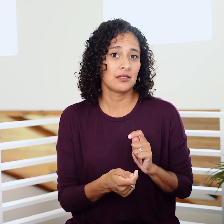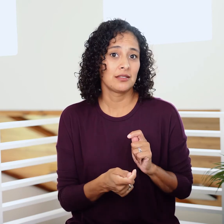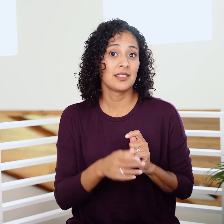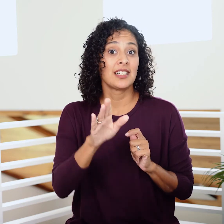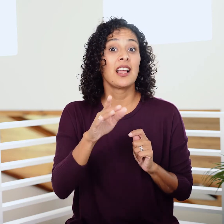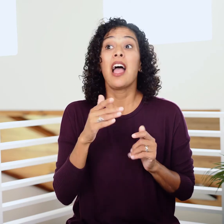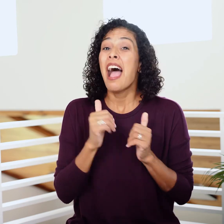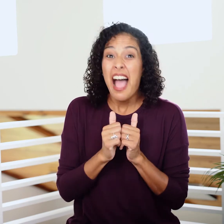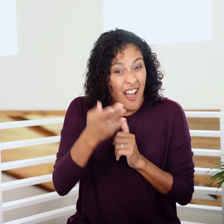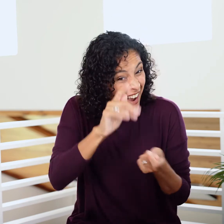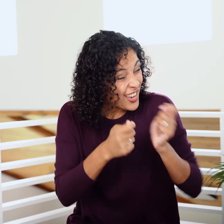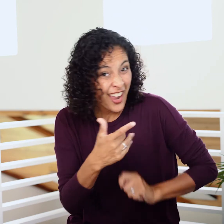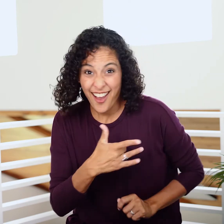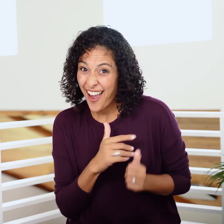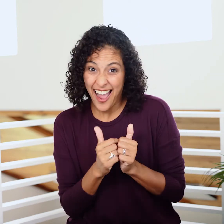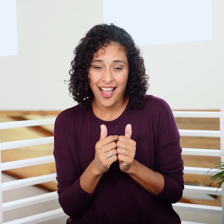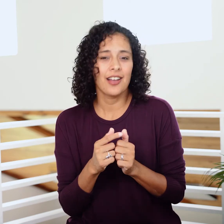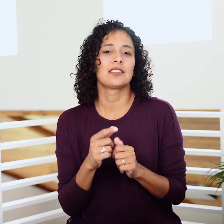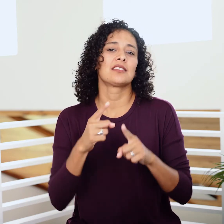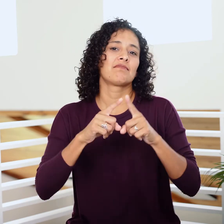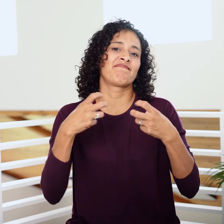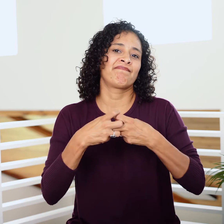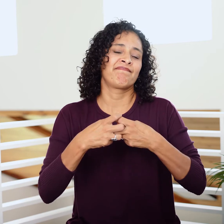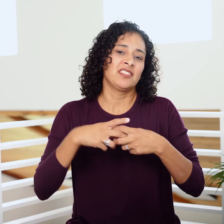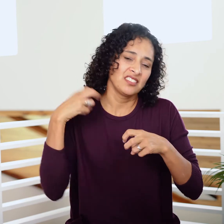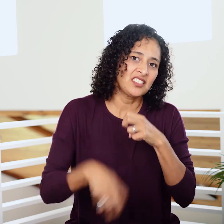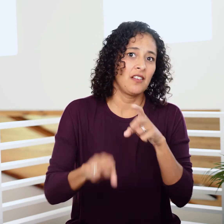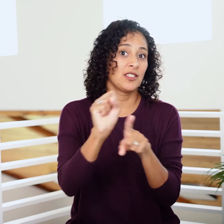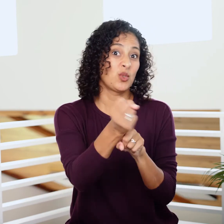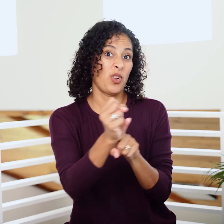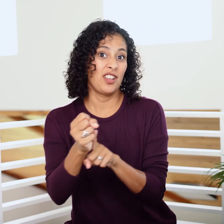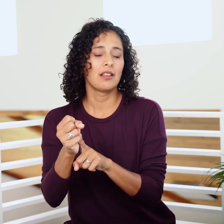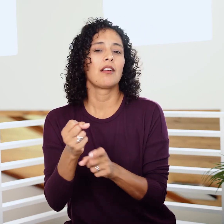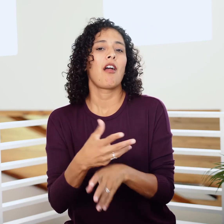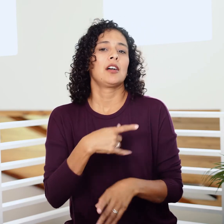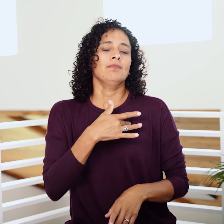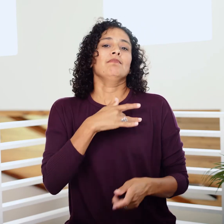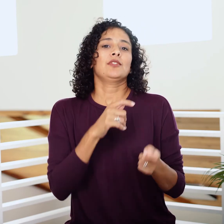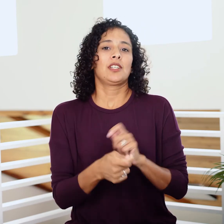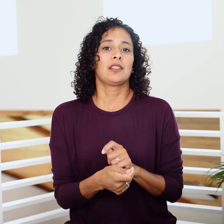though difficult circumstances are often His tool of choice.